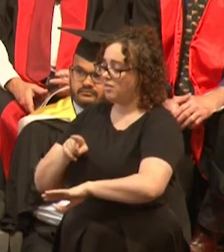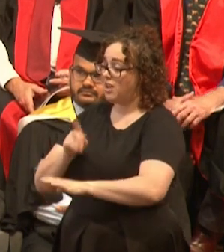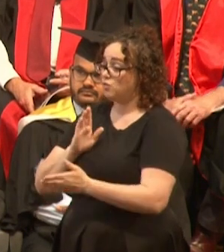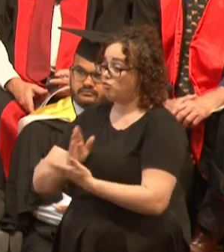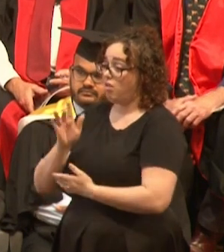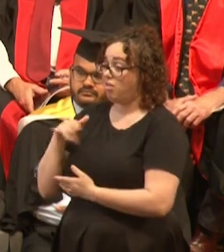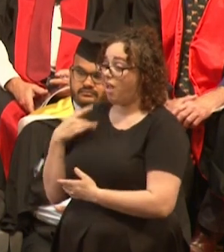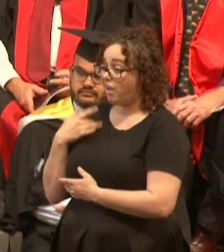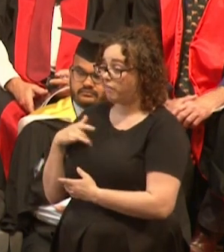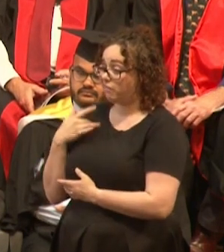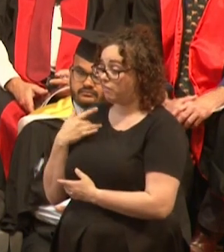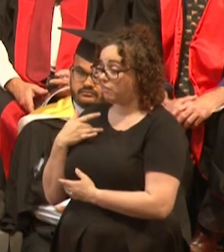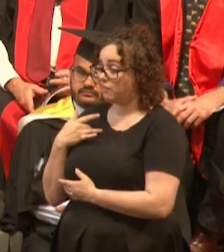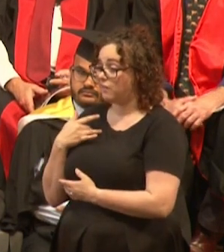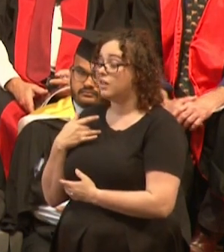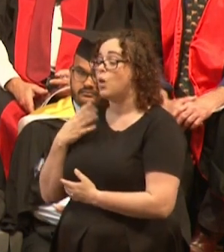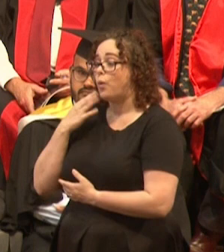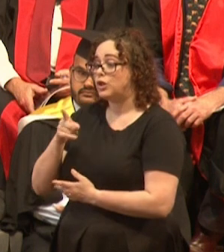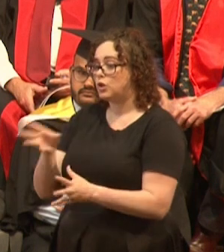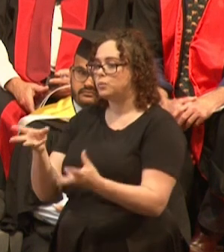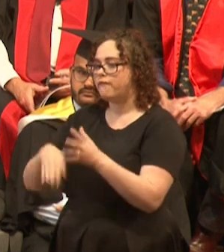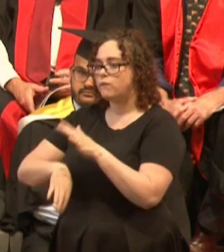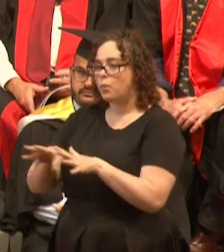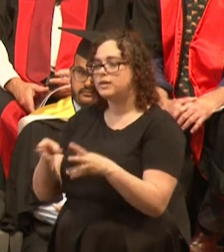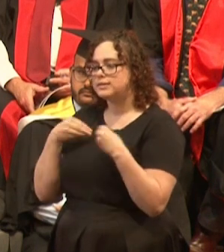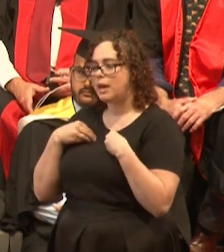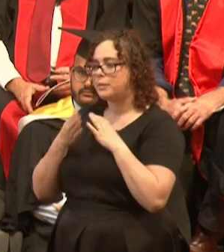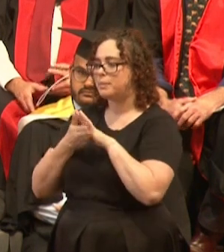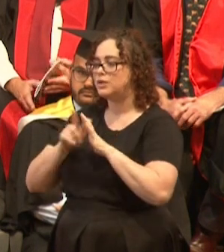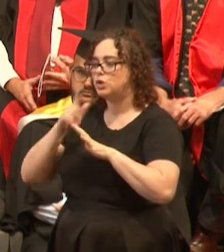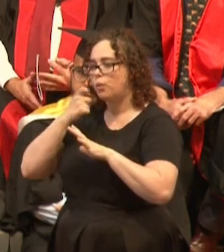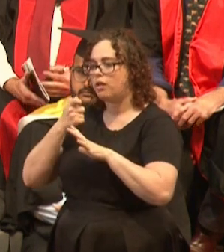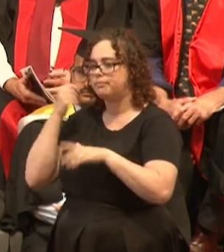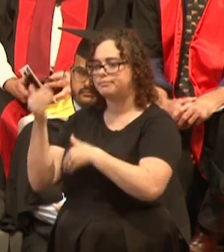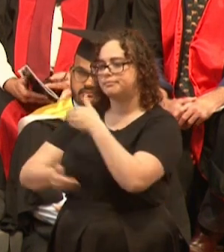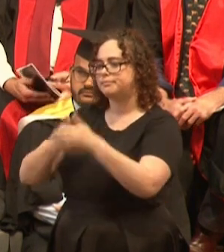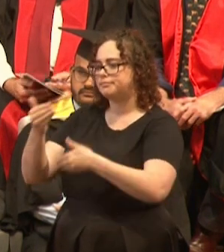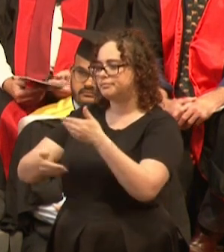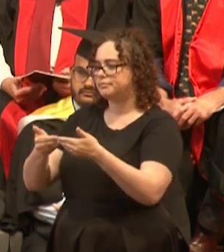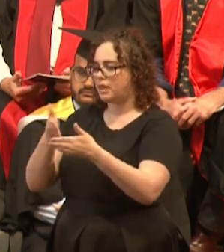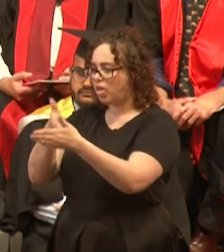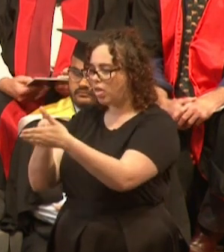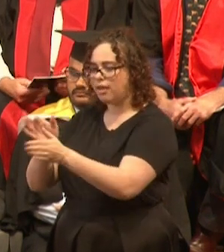and the quicker you accept that, the quicker you can achieve change. When you finally catch that wave, like you have tonight,